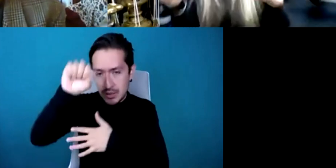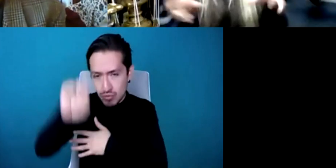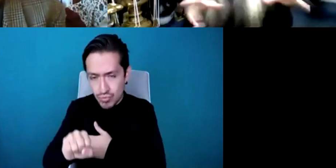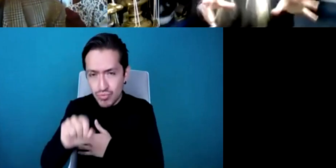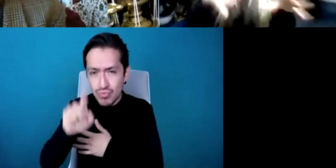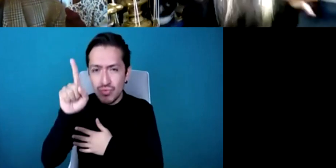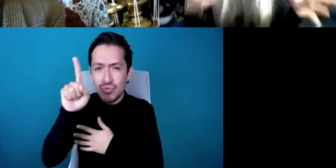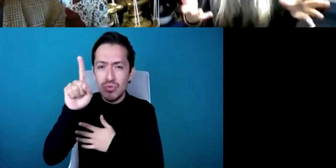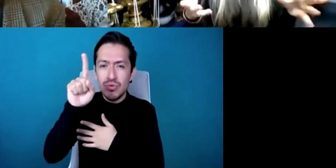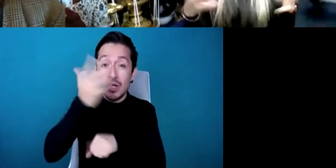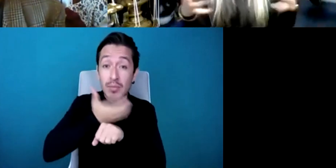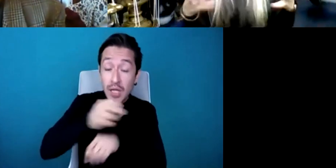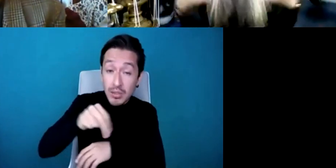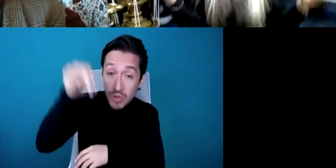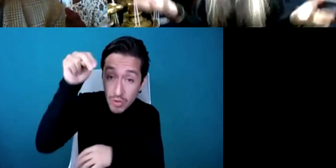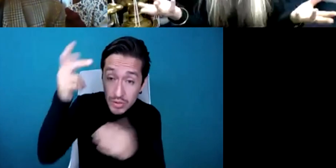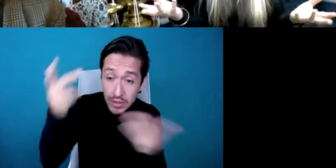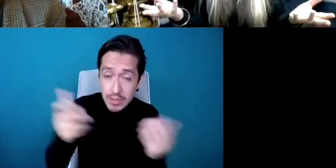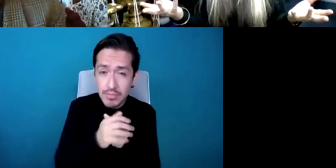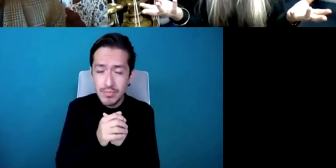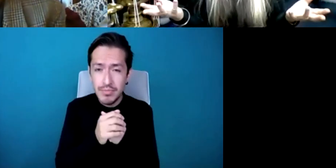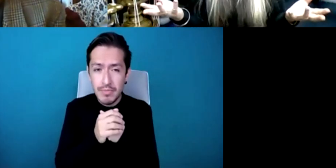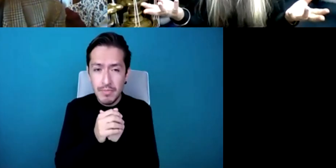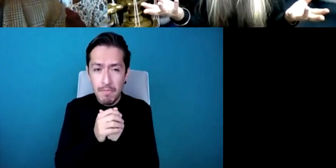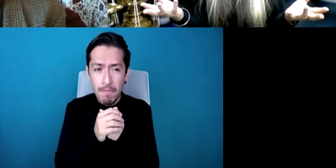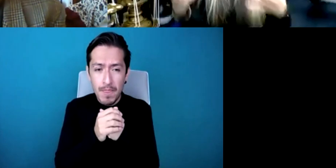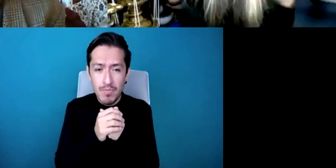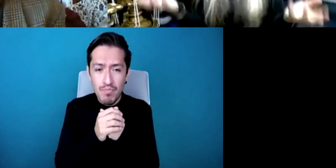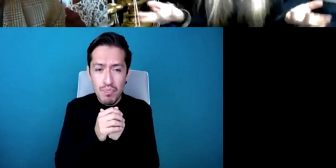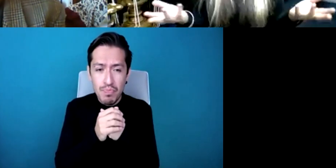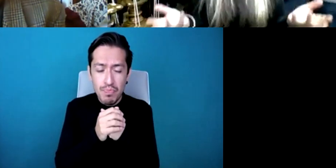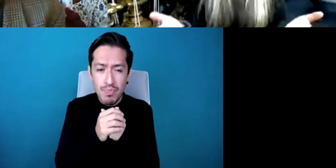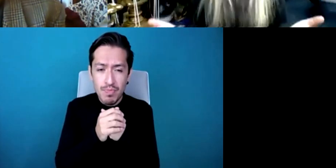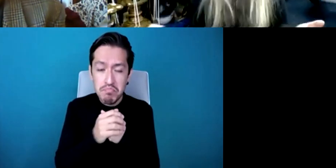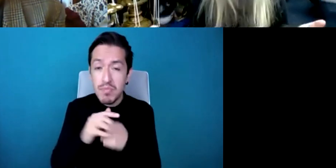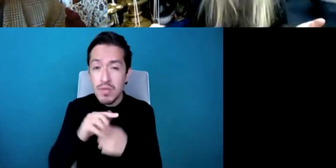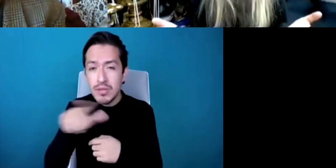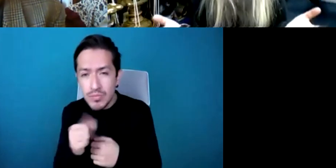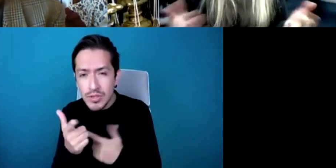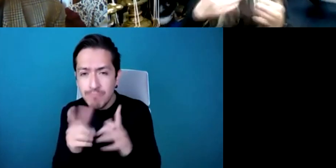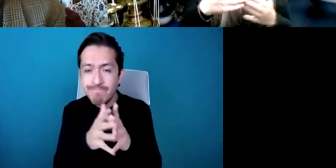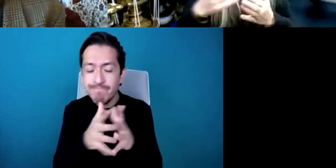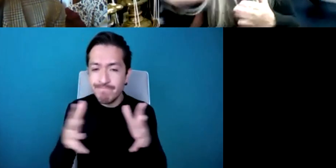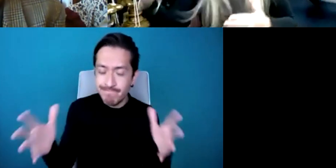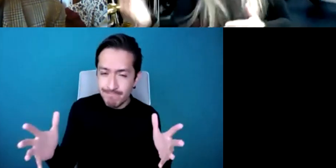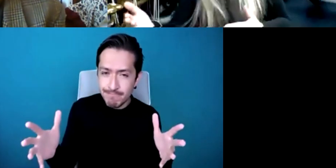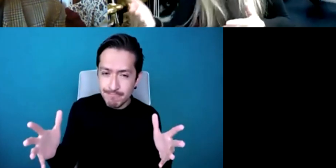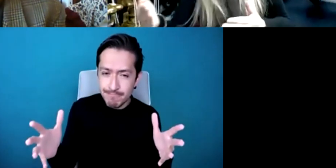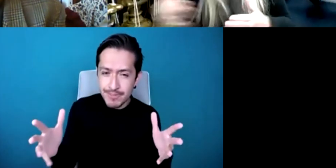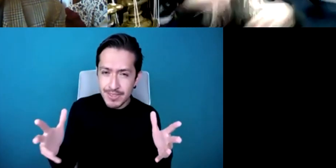and so on and then the development for yeah the developer you know so then what did that lead to